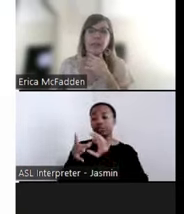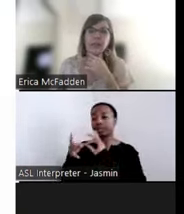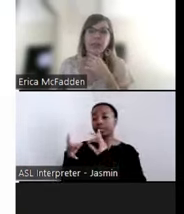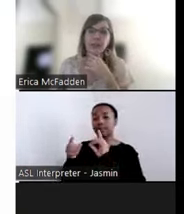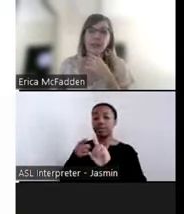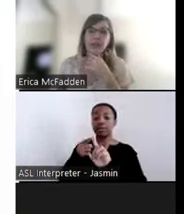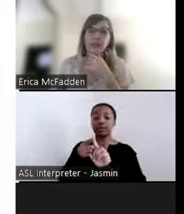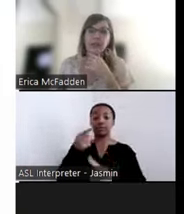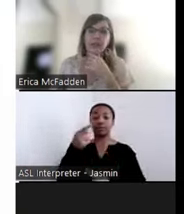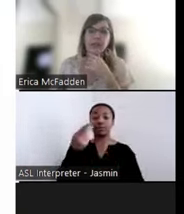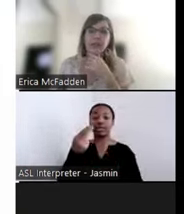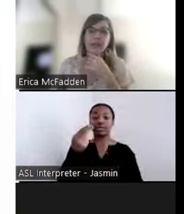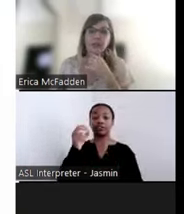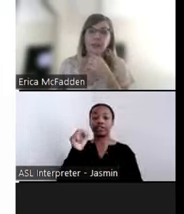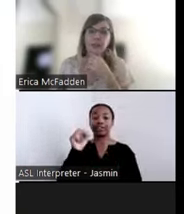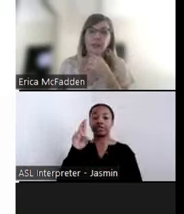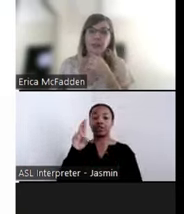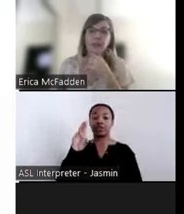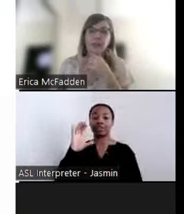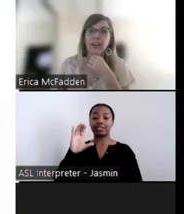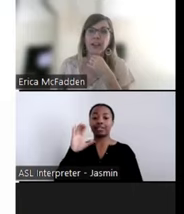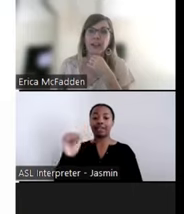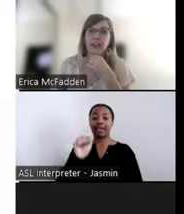HRSC@ACL.HHS.GOV.